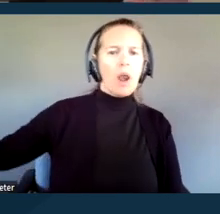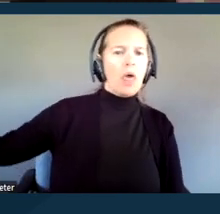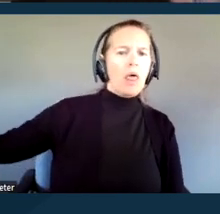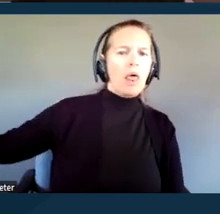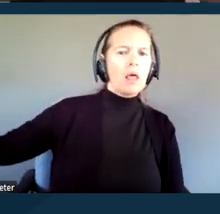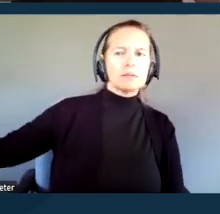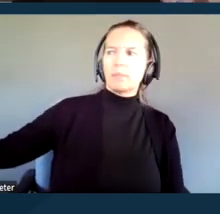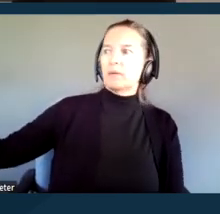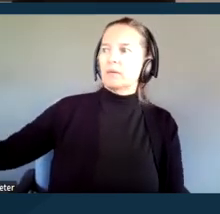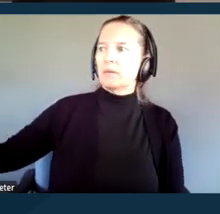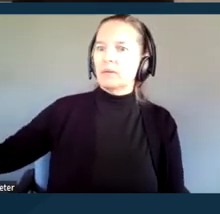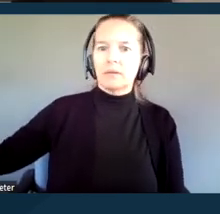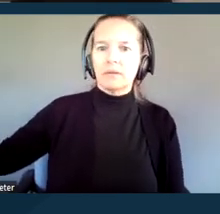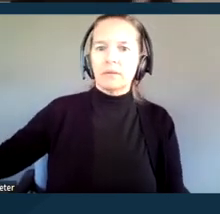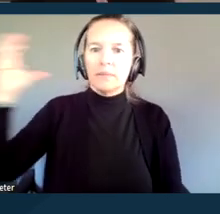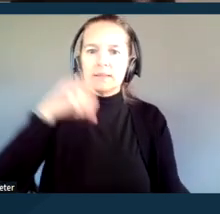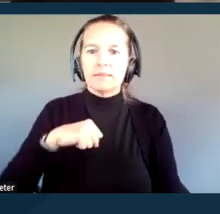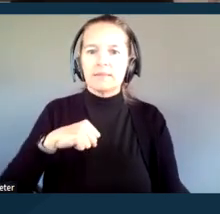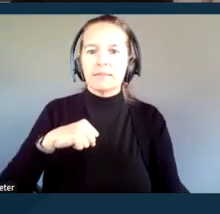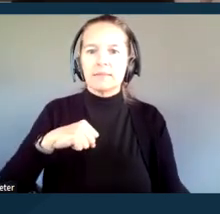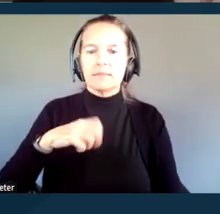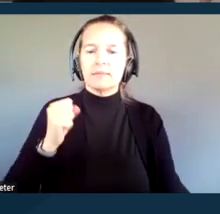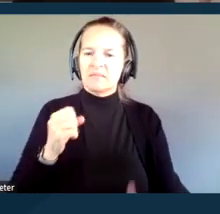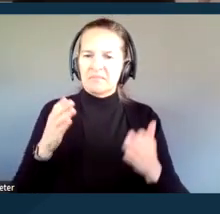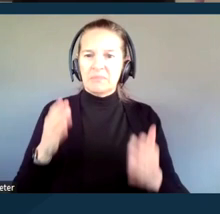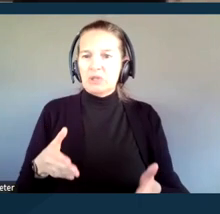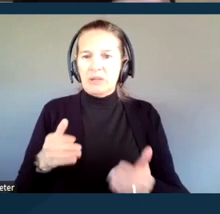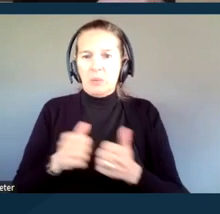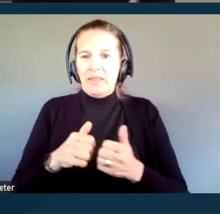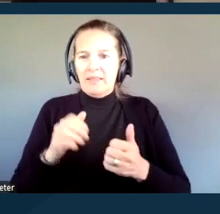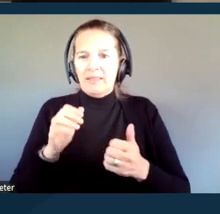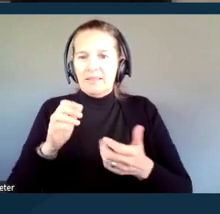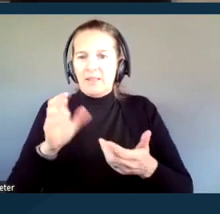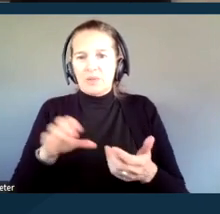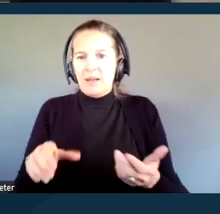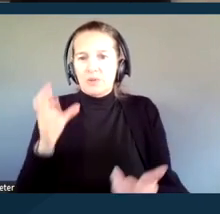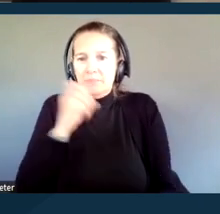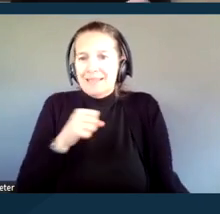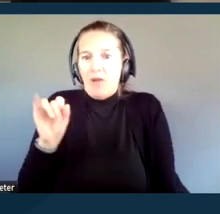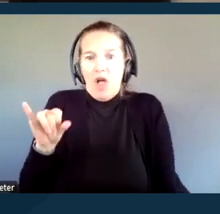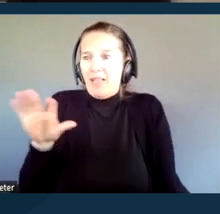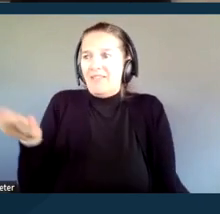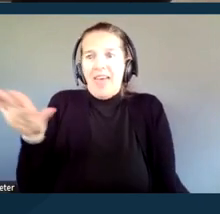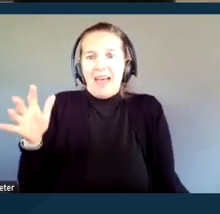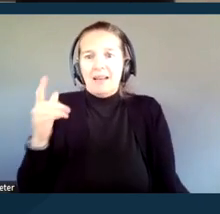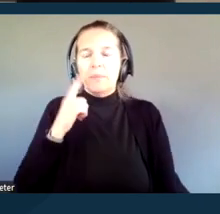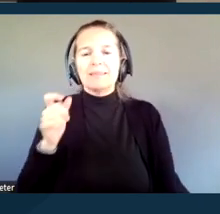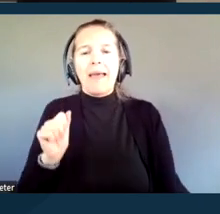the person who needs the captioning is going to miss that completely because the automatic speech recognition only picks up speech.